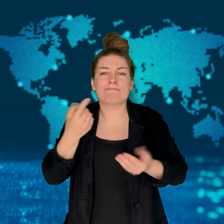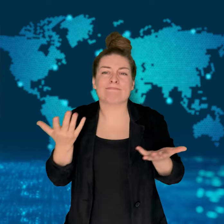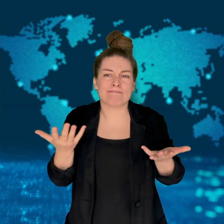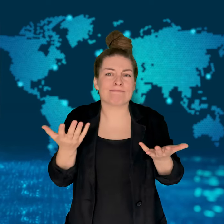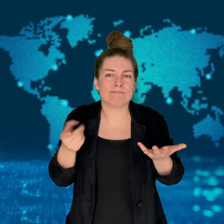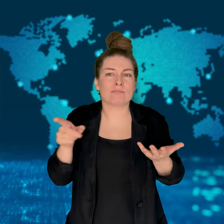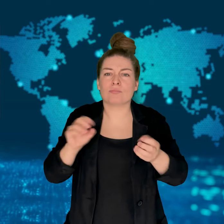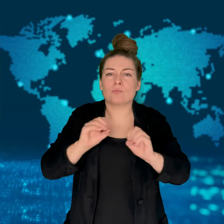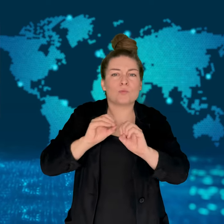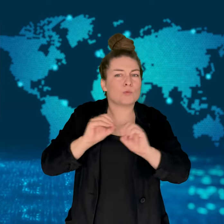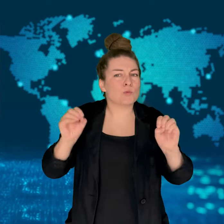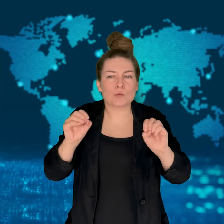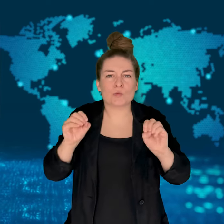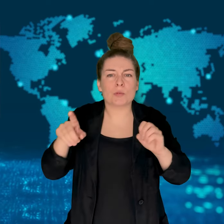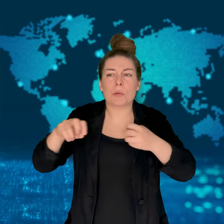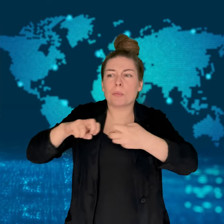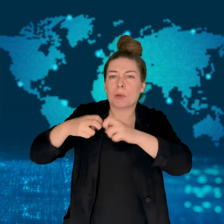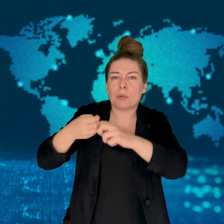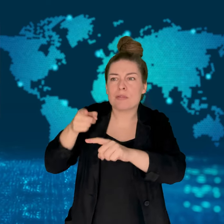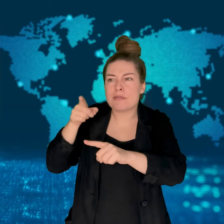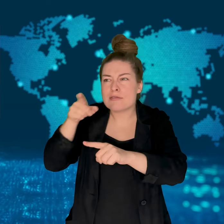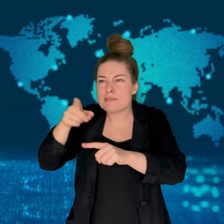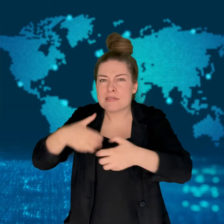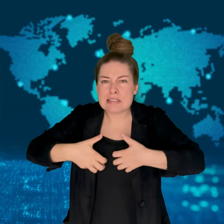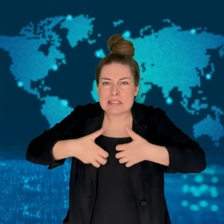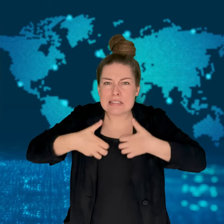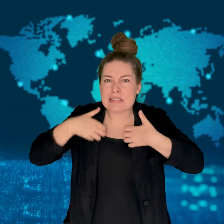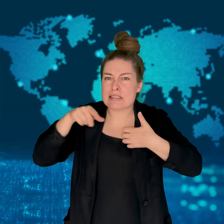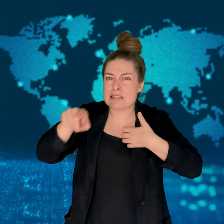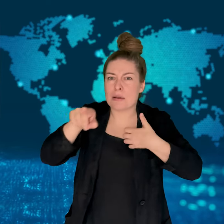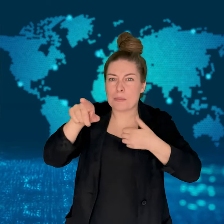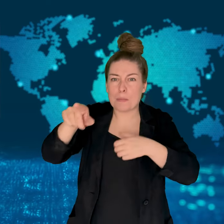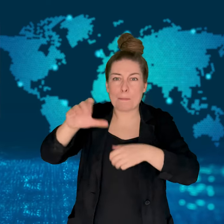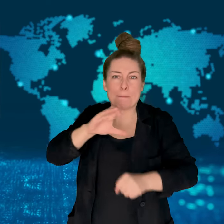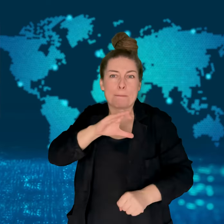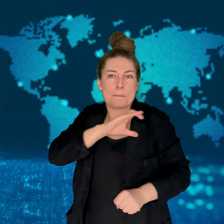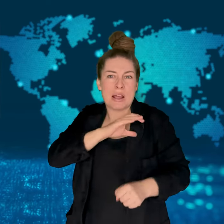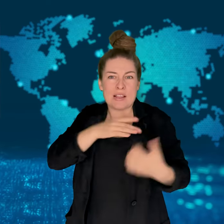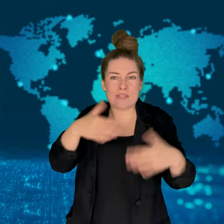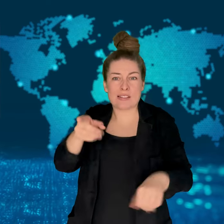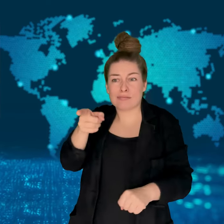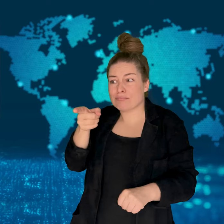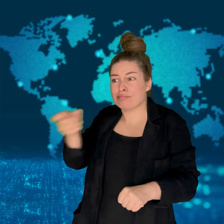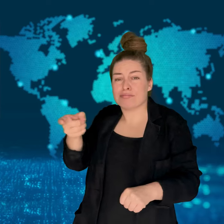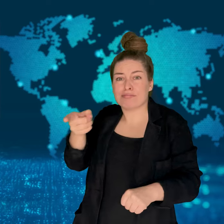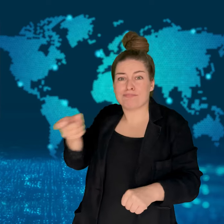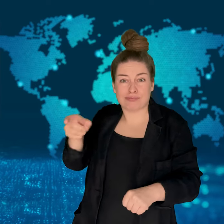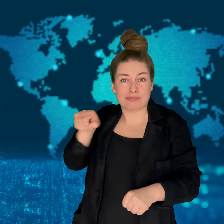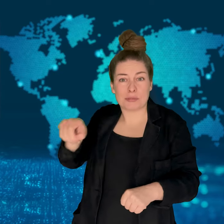She had no choice but to fire at him, according to police sources.